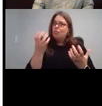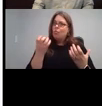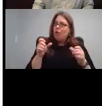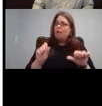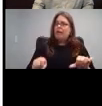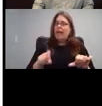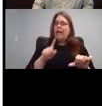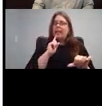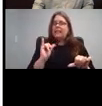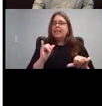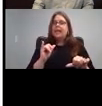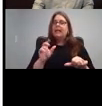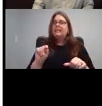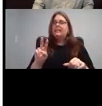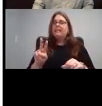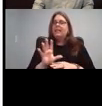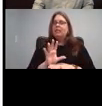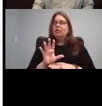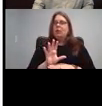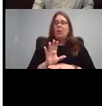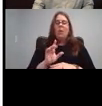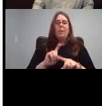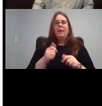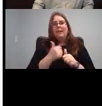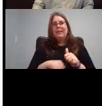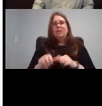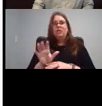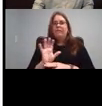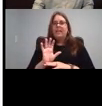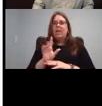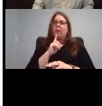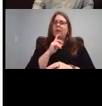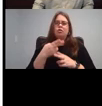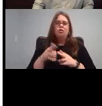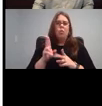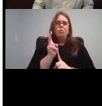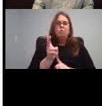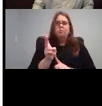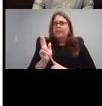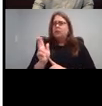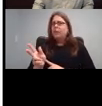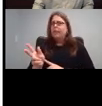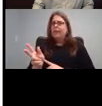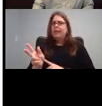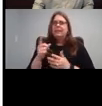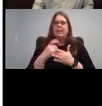little TV show, but each video is is only two or three minutes. Less than $1.